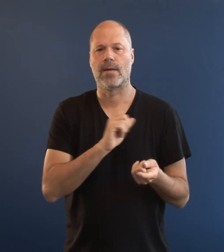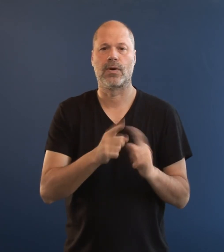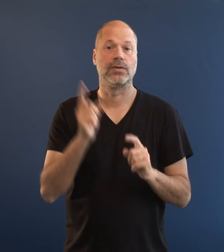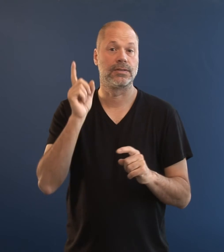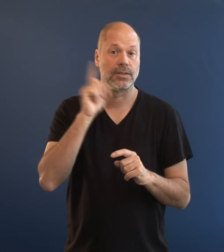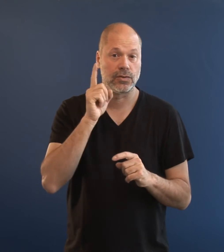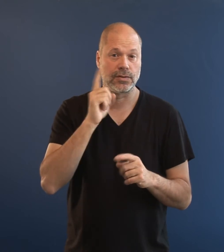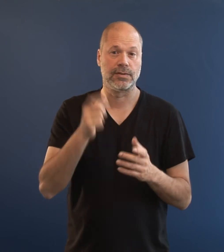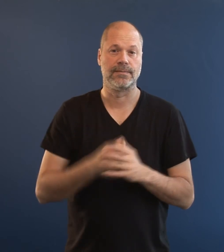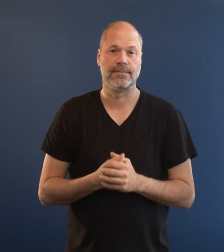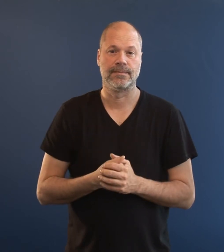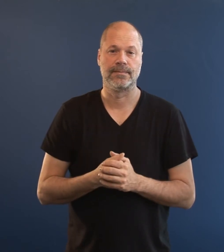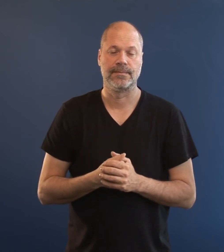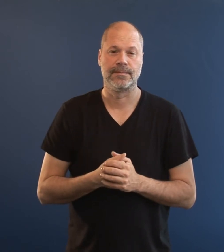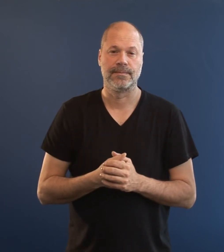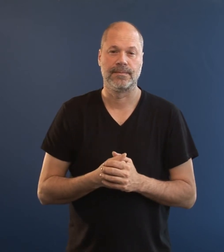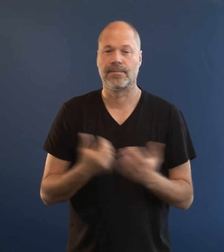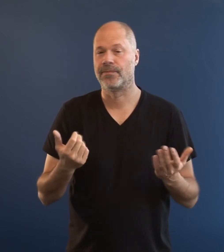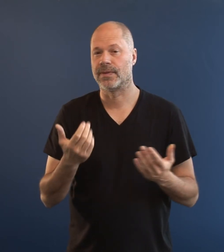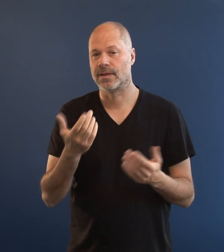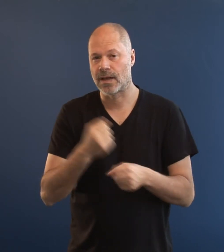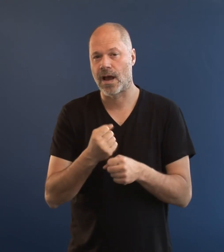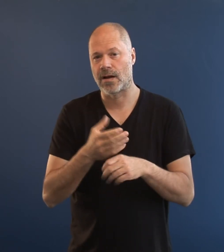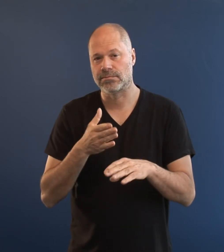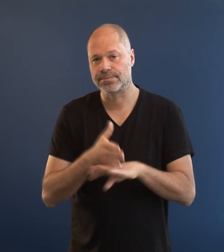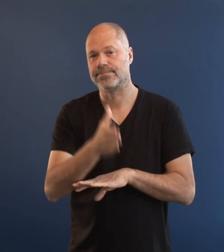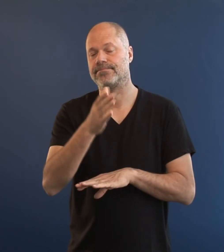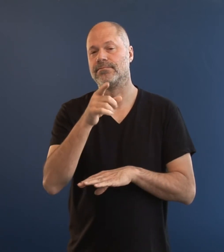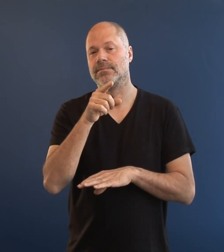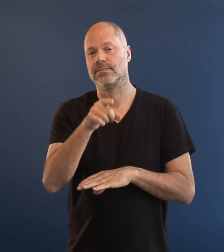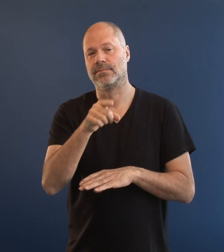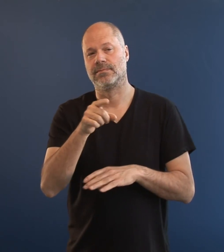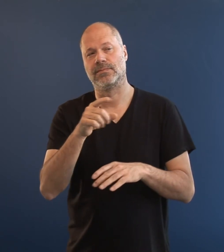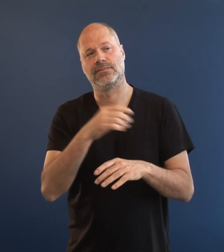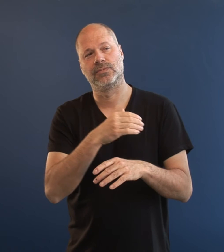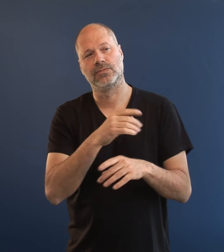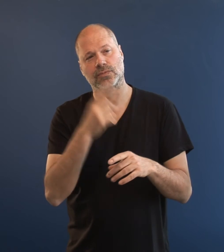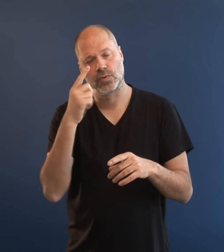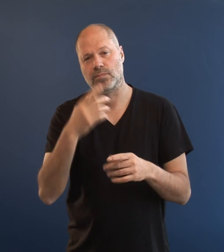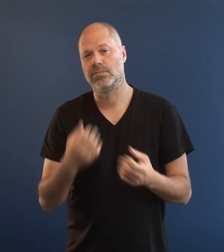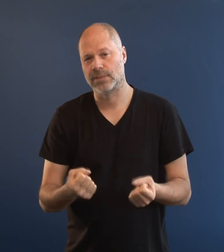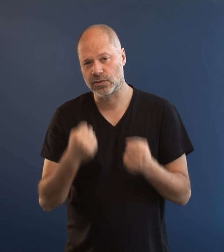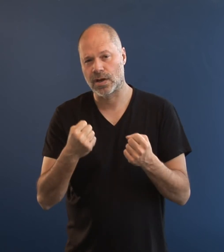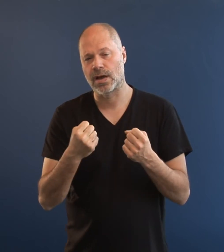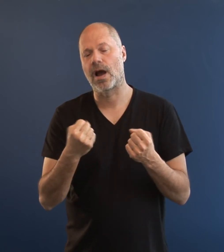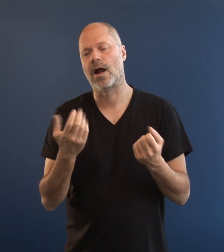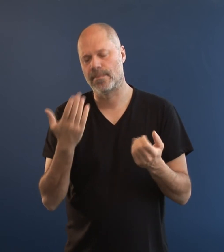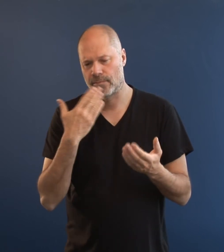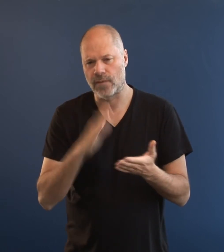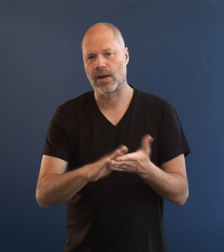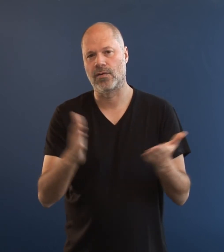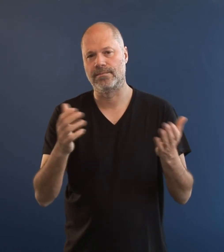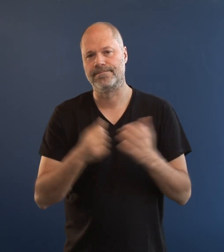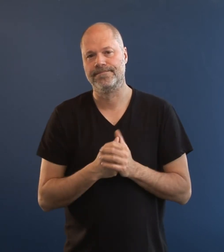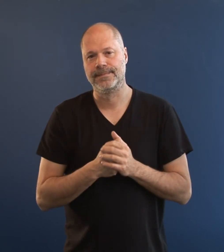It was a regular school with hearing students. It was a struggle for him, but he graduated.